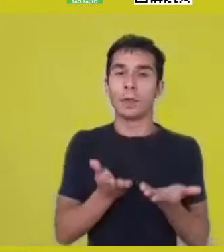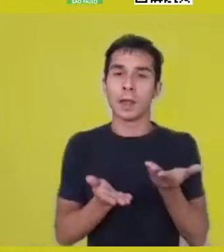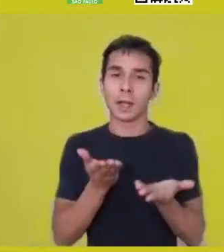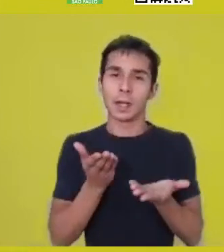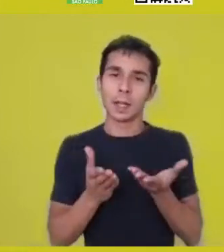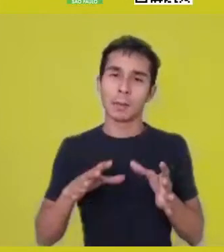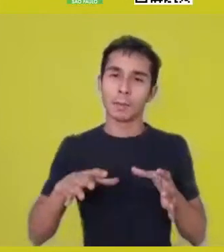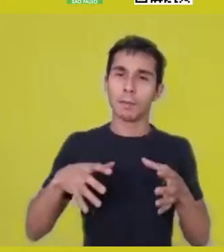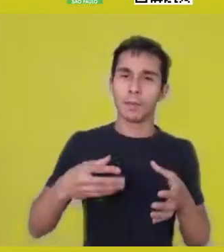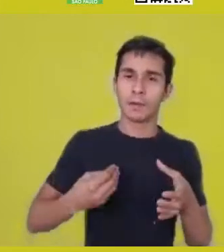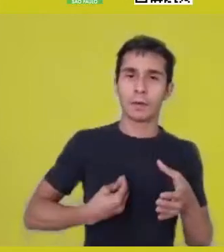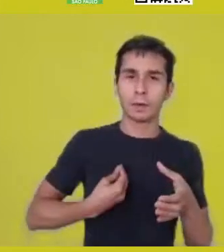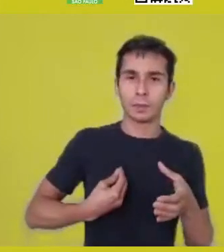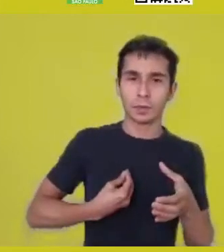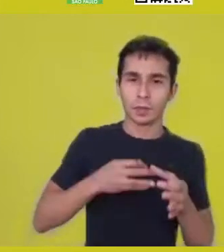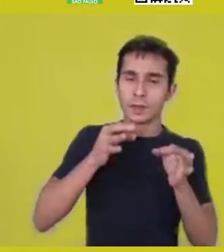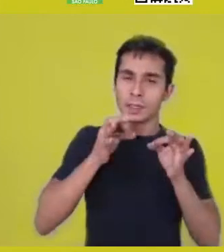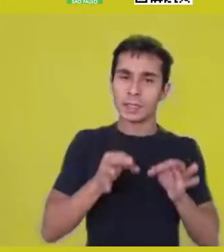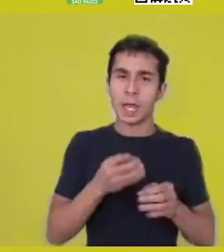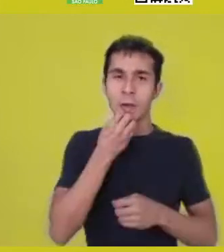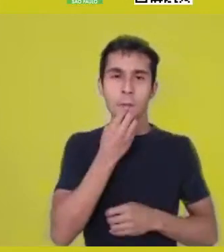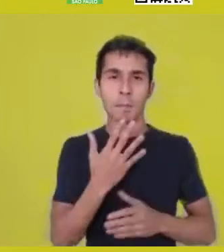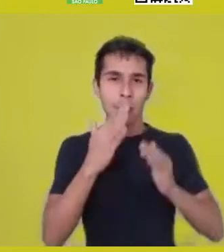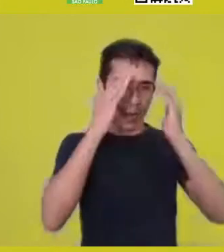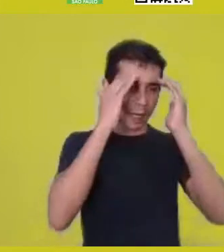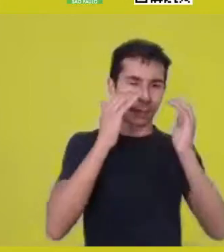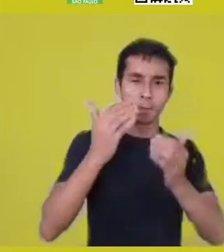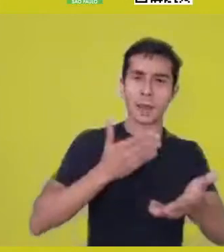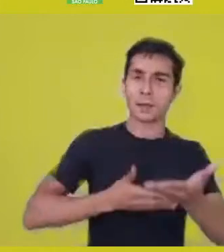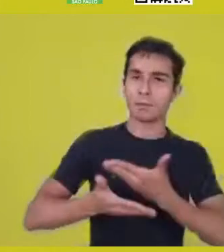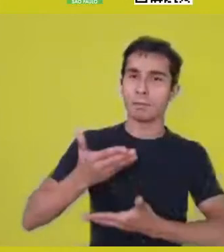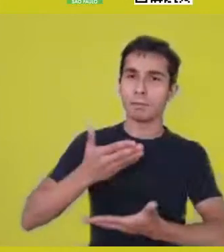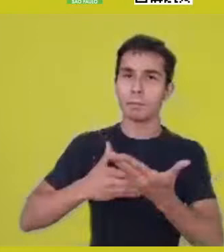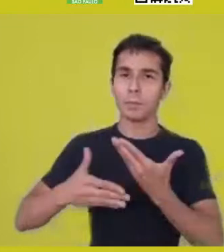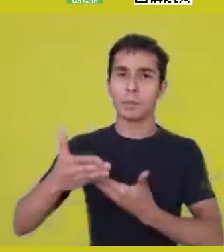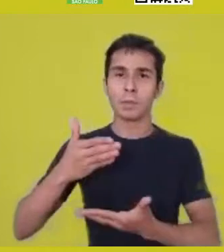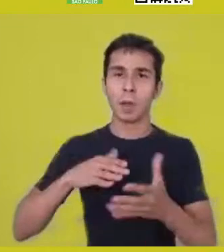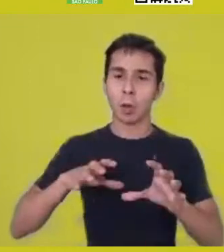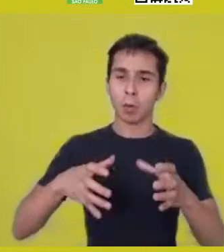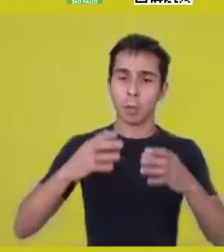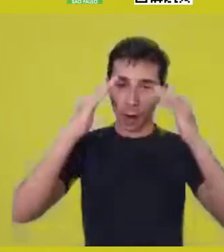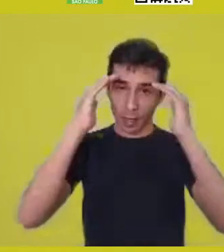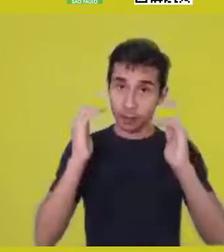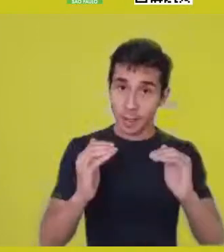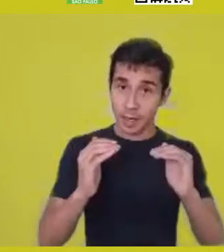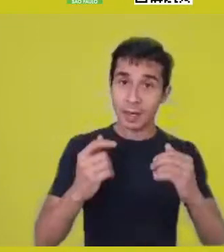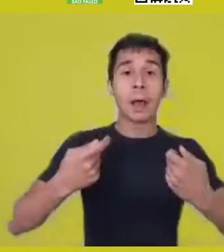respecting the spirit of this community, it is necessary to understand that this choice